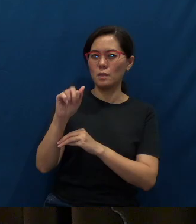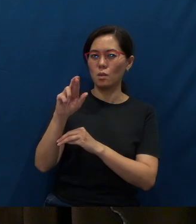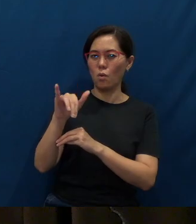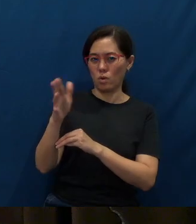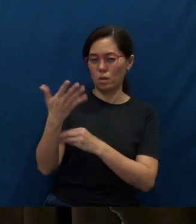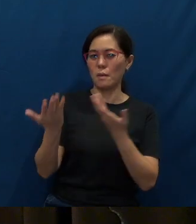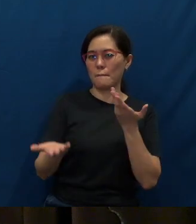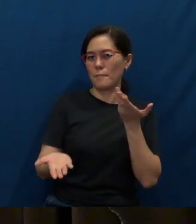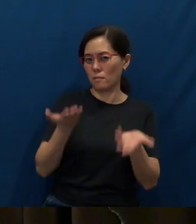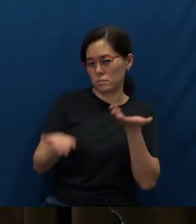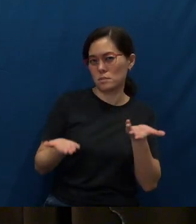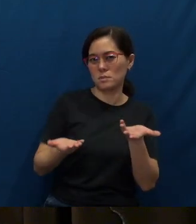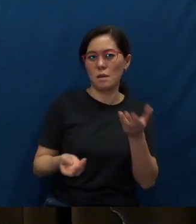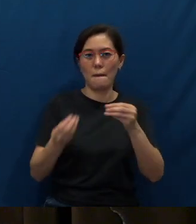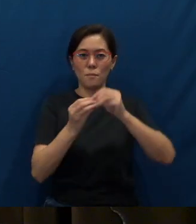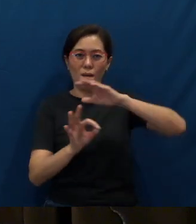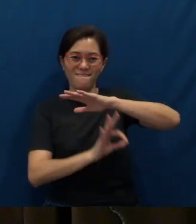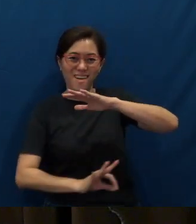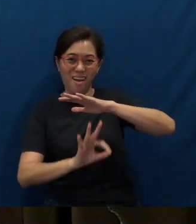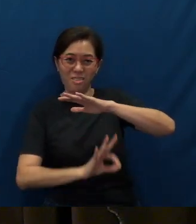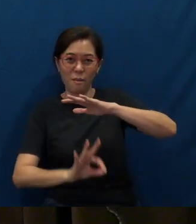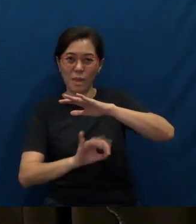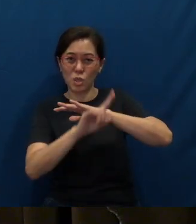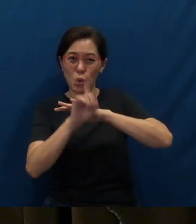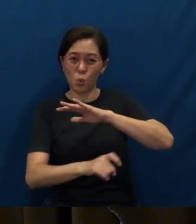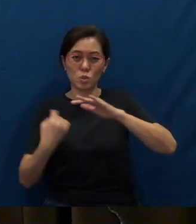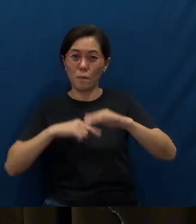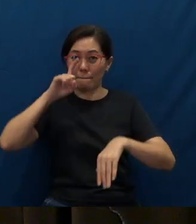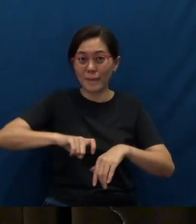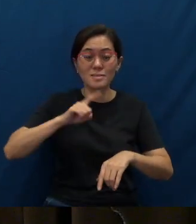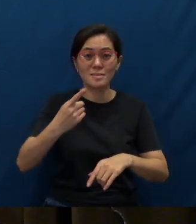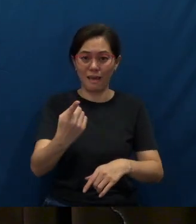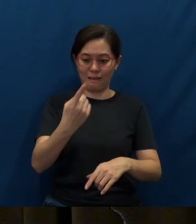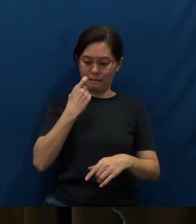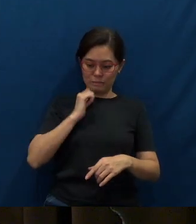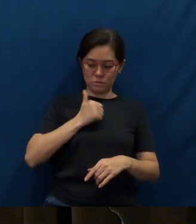perhaps there are even more fundamental questions we need to ask ourselves,